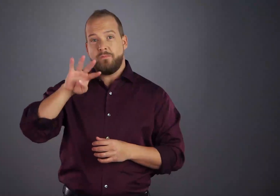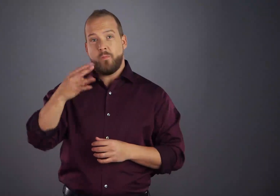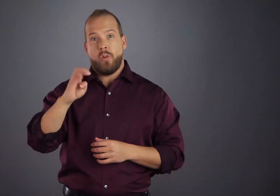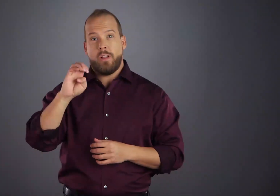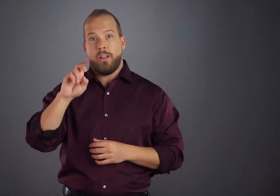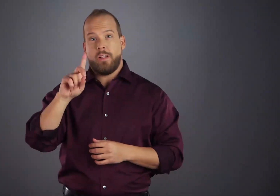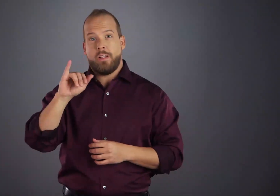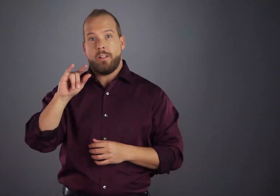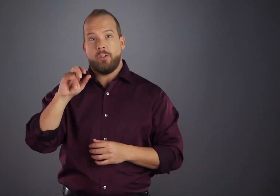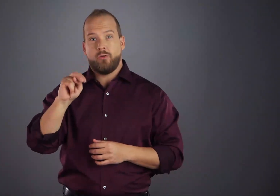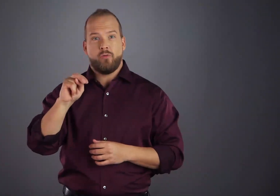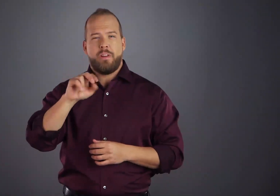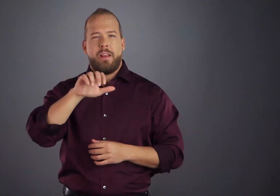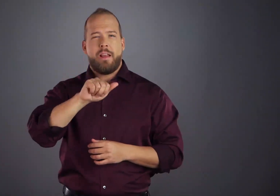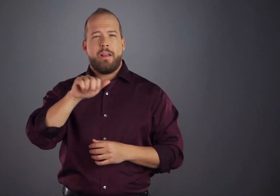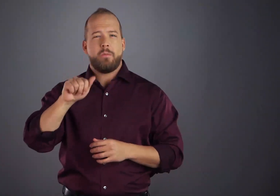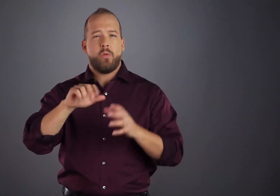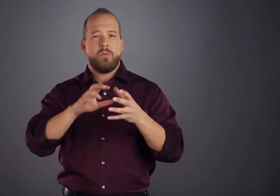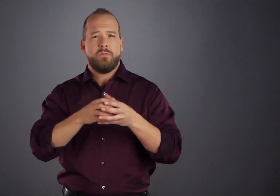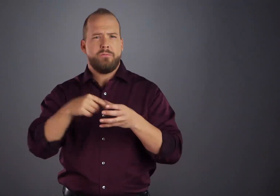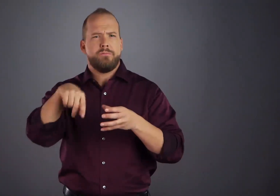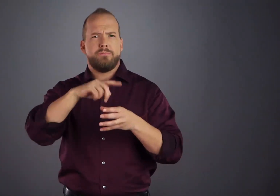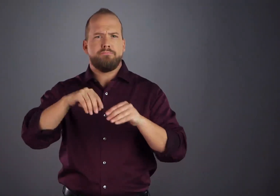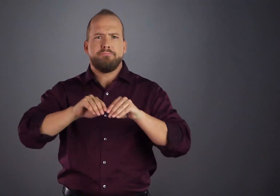This fourth edition of "Alcoholics Anonymous"